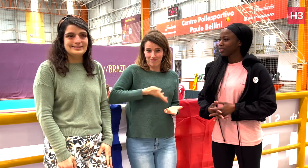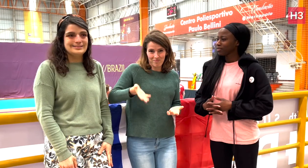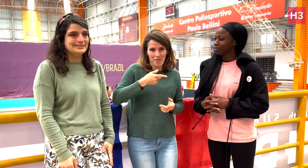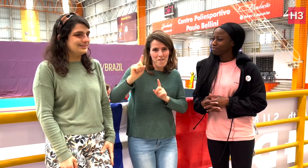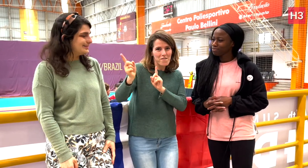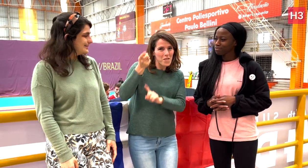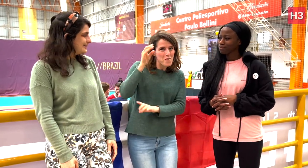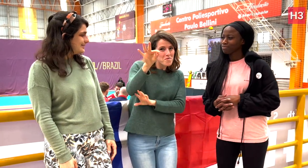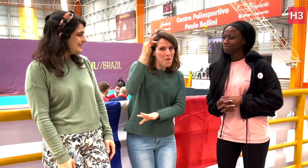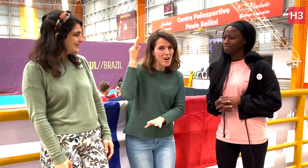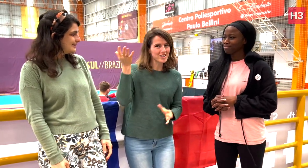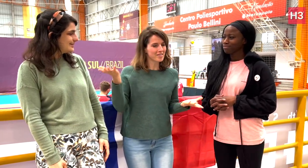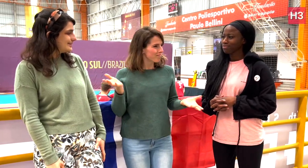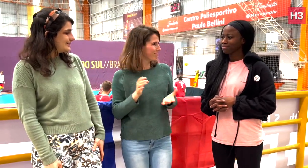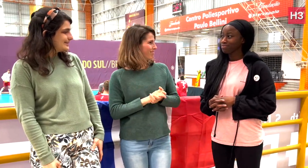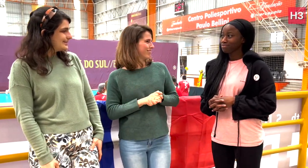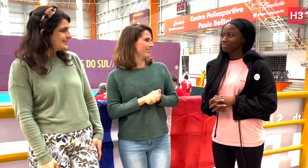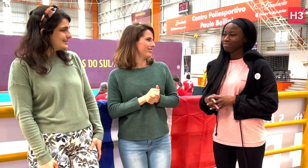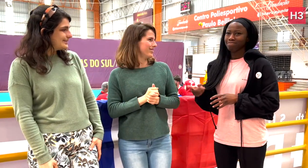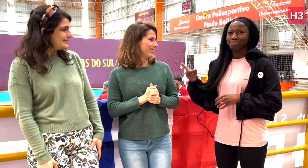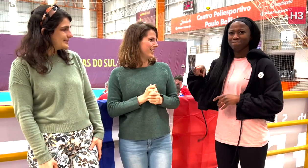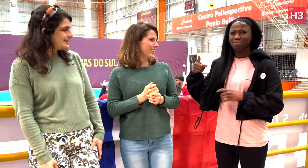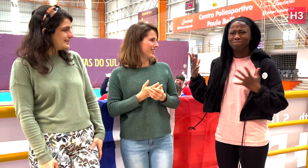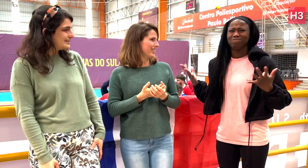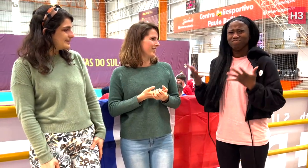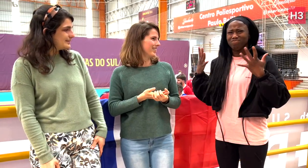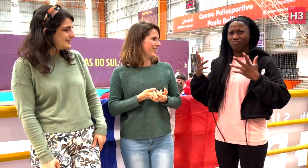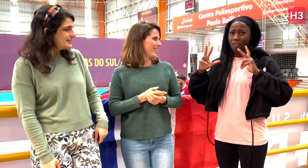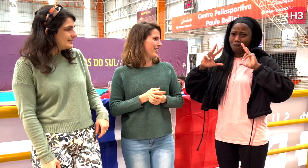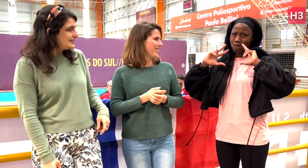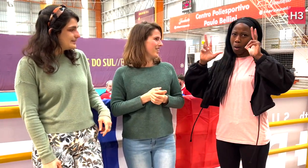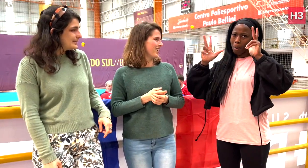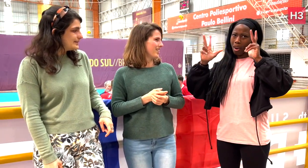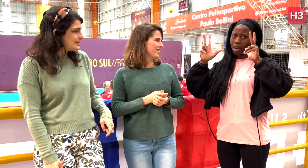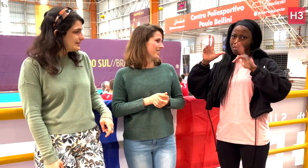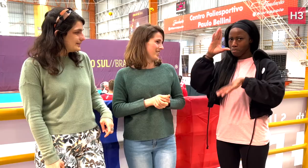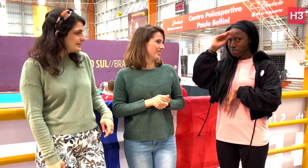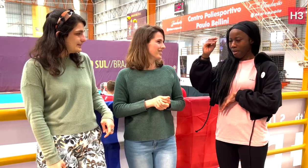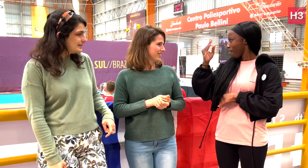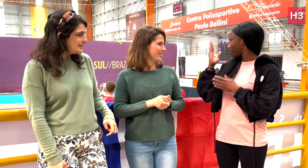We’re from France. We just watched the Men’s Volleyball Game.